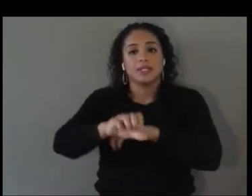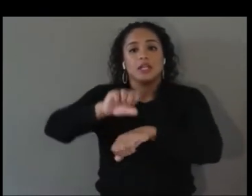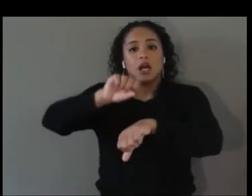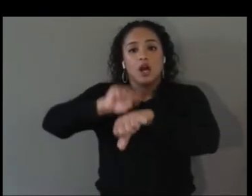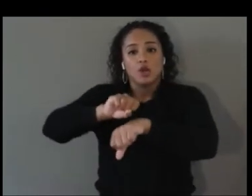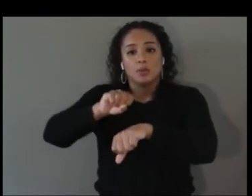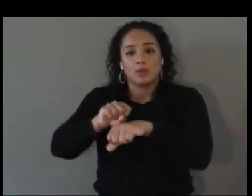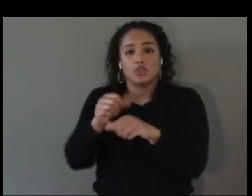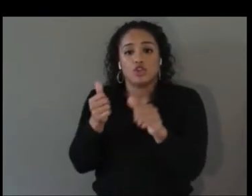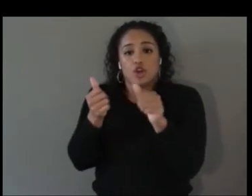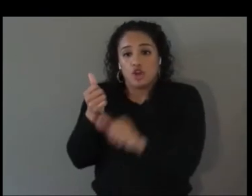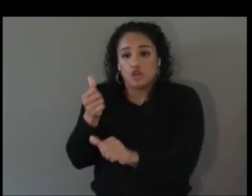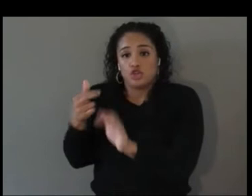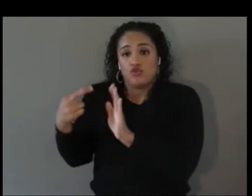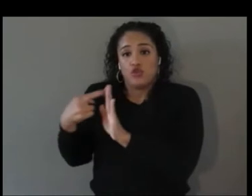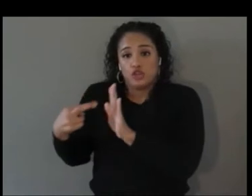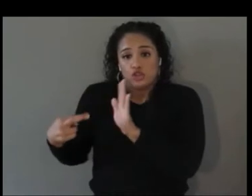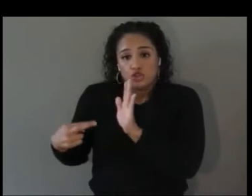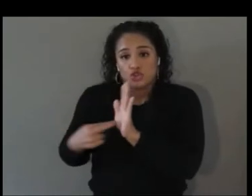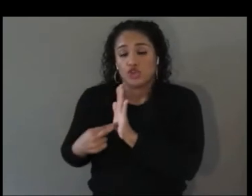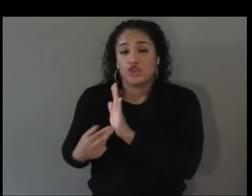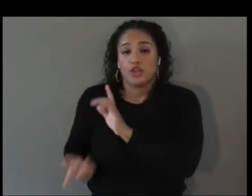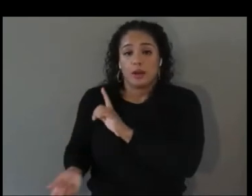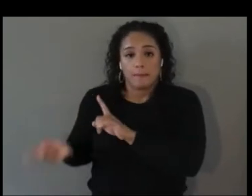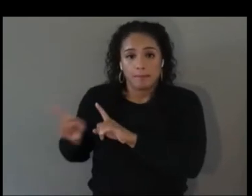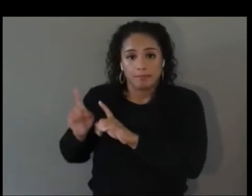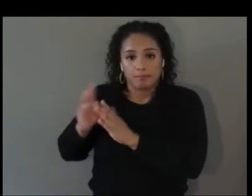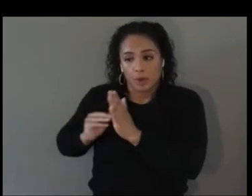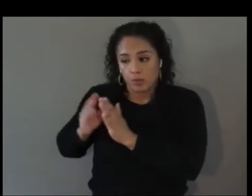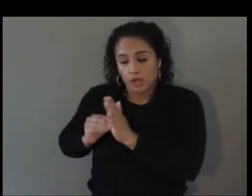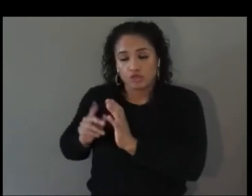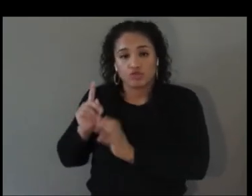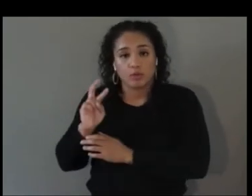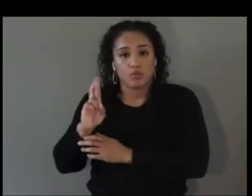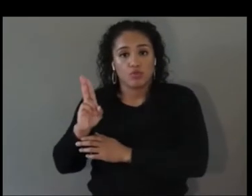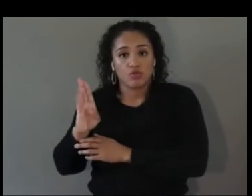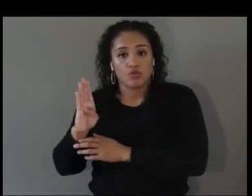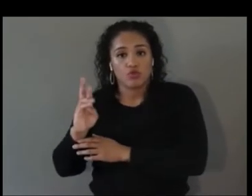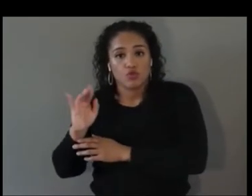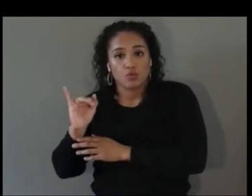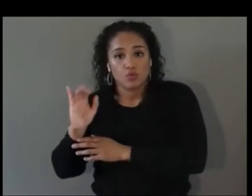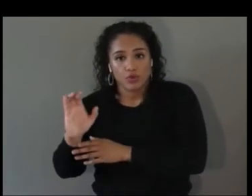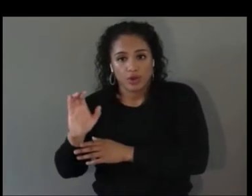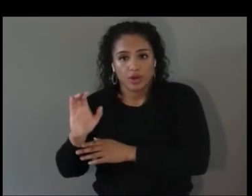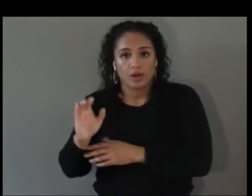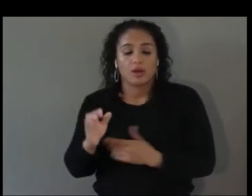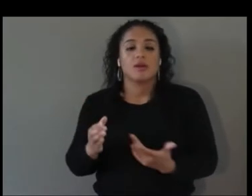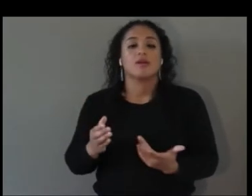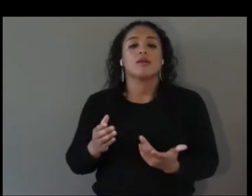rubric of Department of Labor and we're going to keep working on that so that more people understand